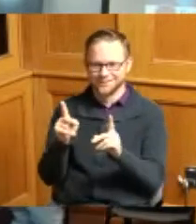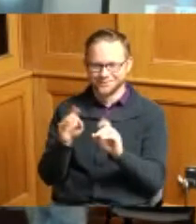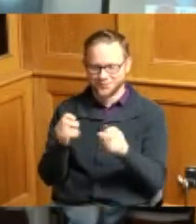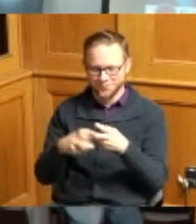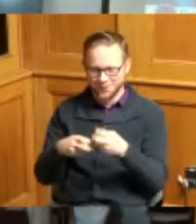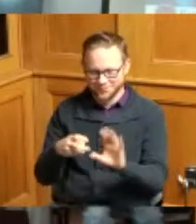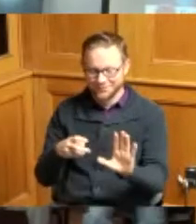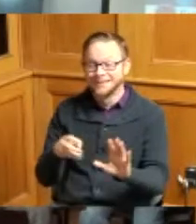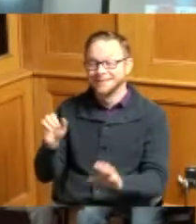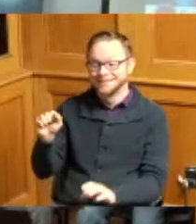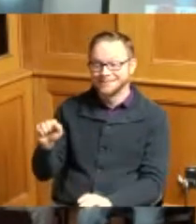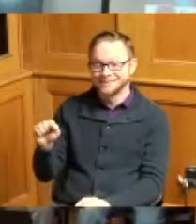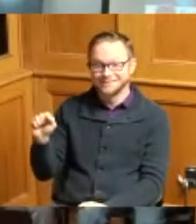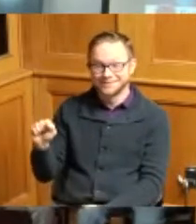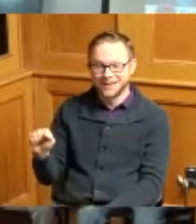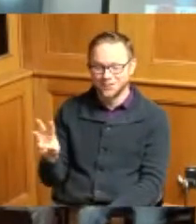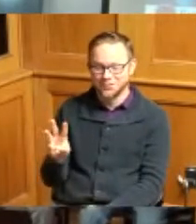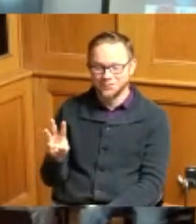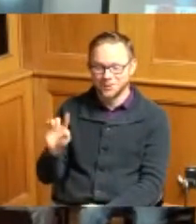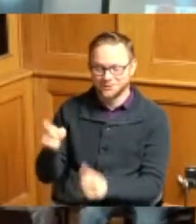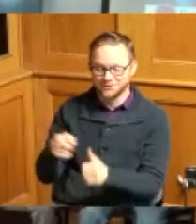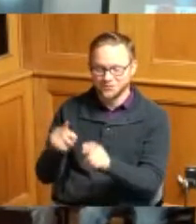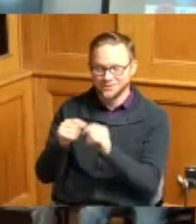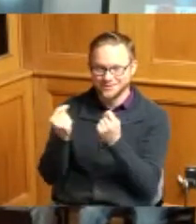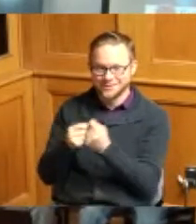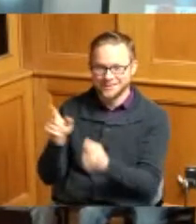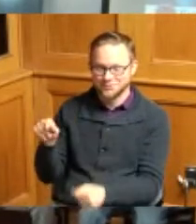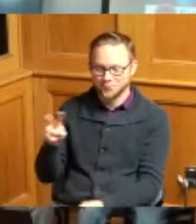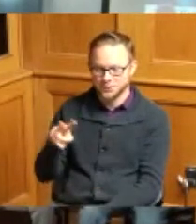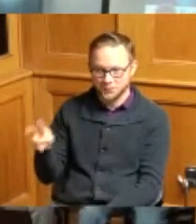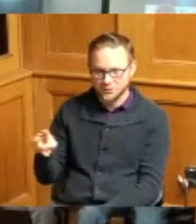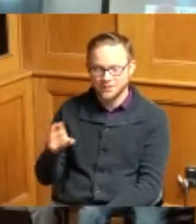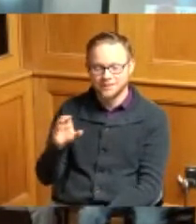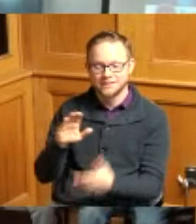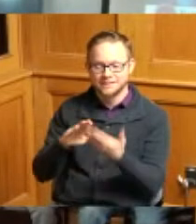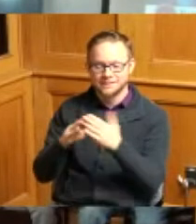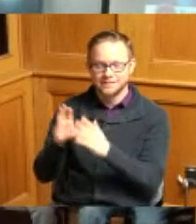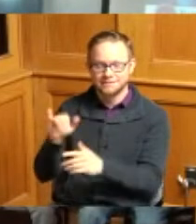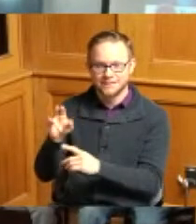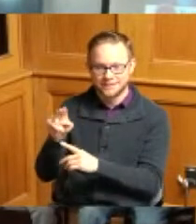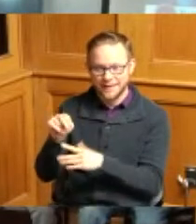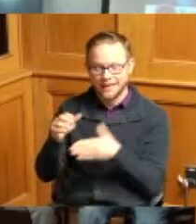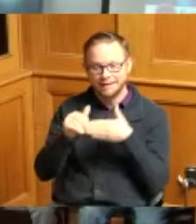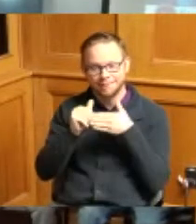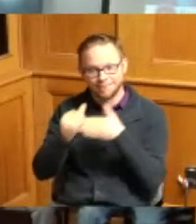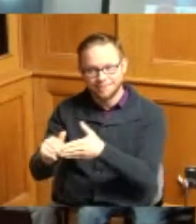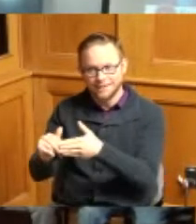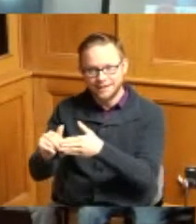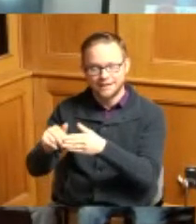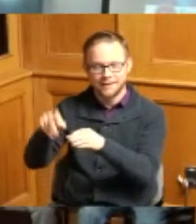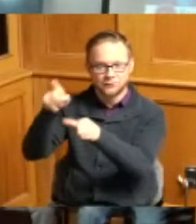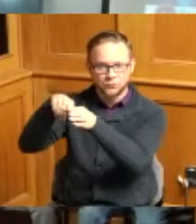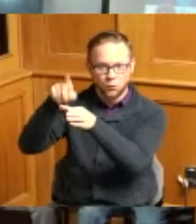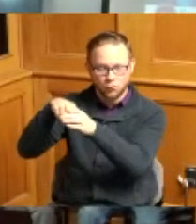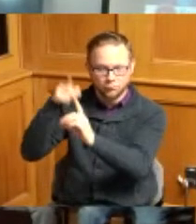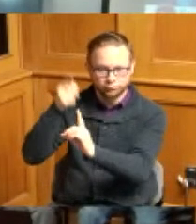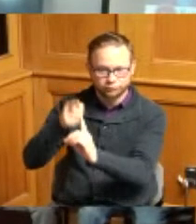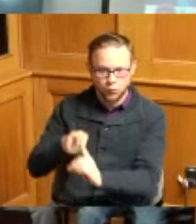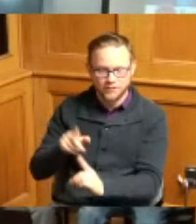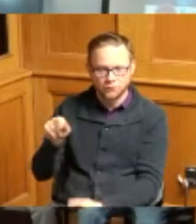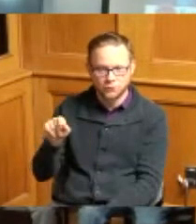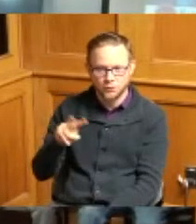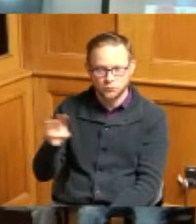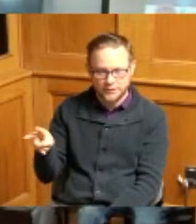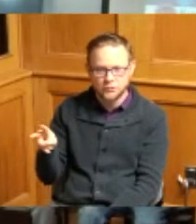southwest first team 2022 city of Cincinnati leading scorer for 2022 he received a proclamation